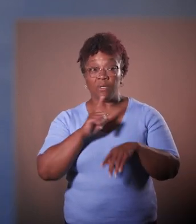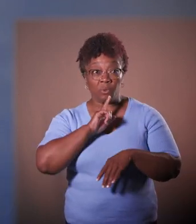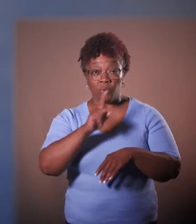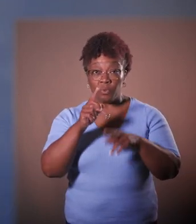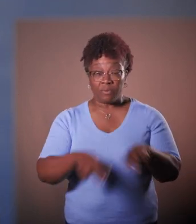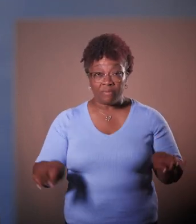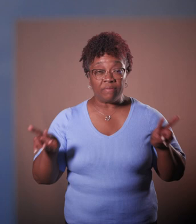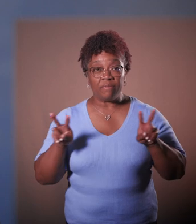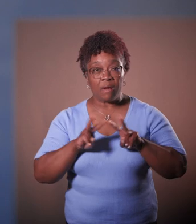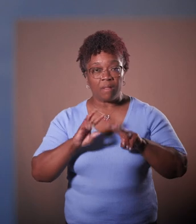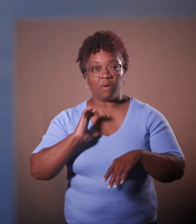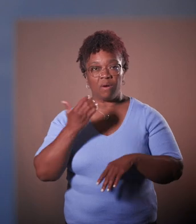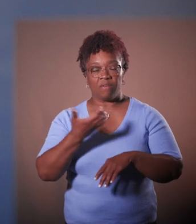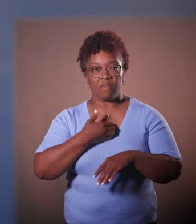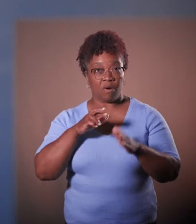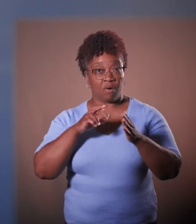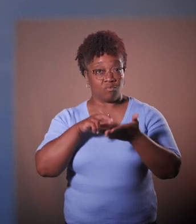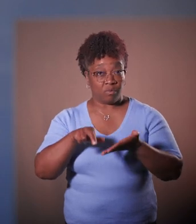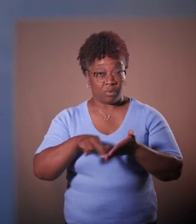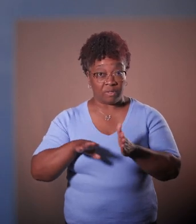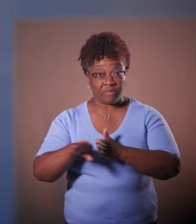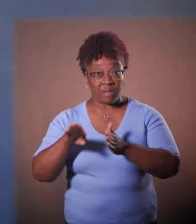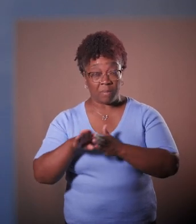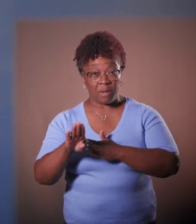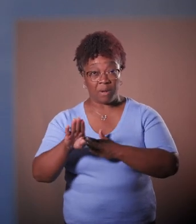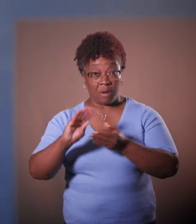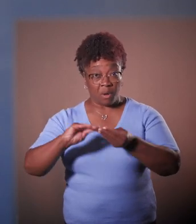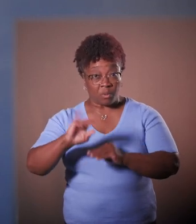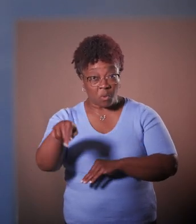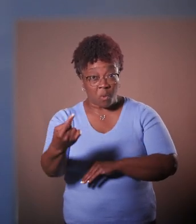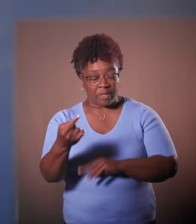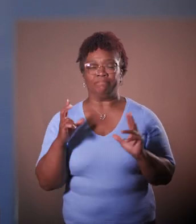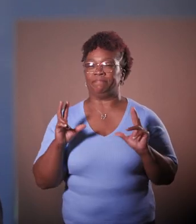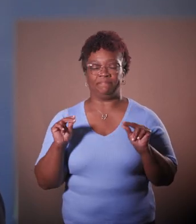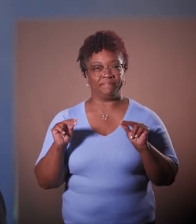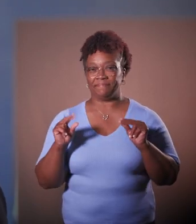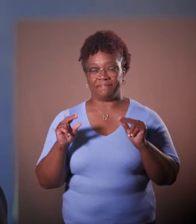but the true value of our R&D goes far beyond that.